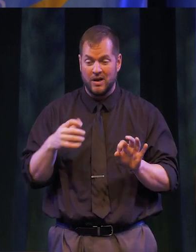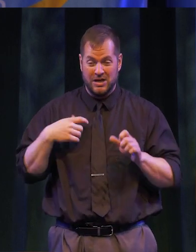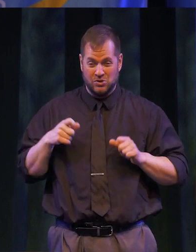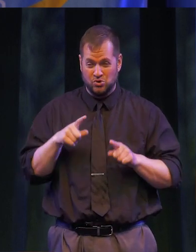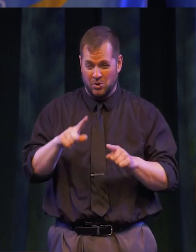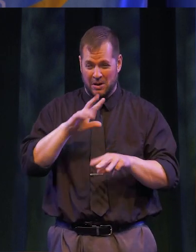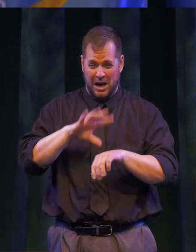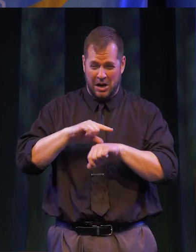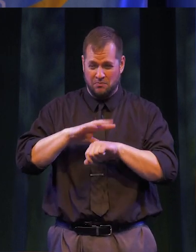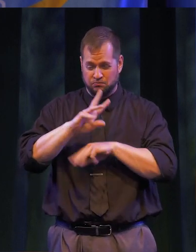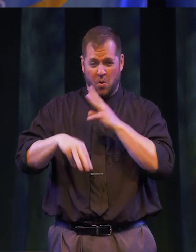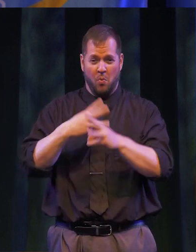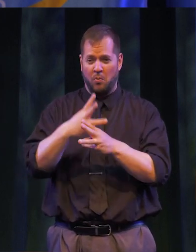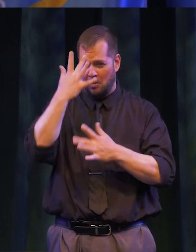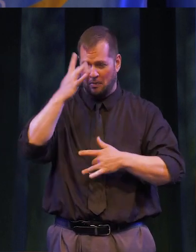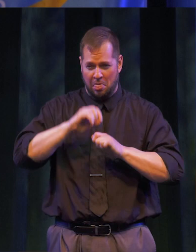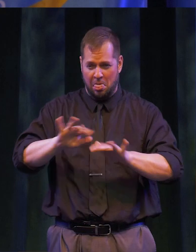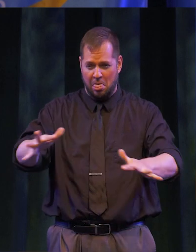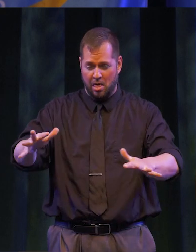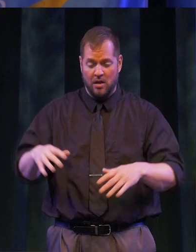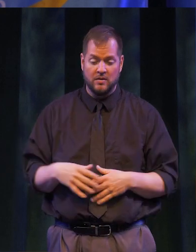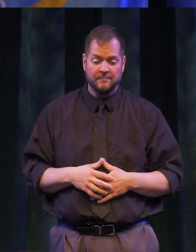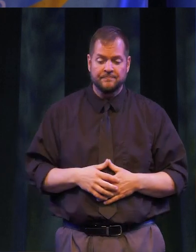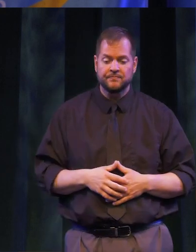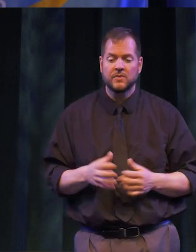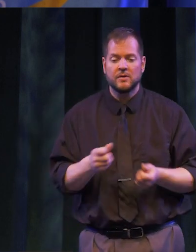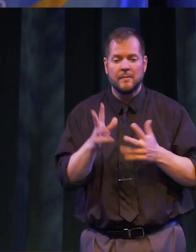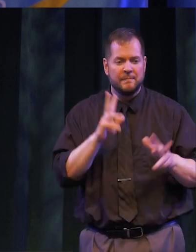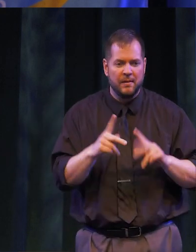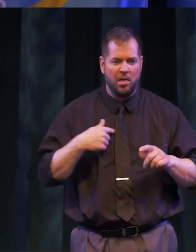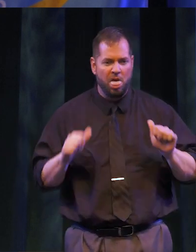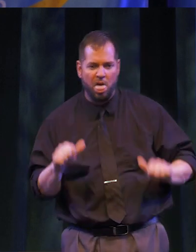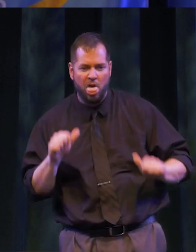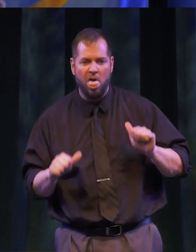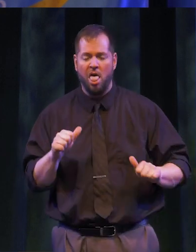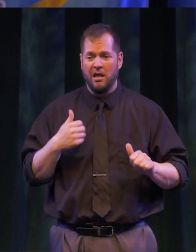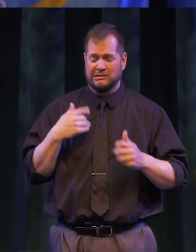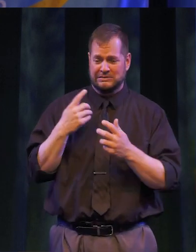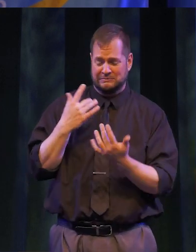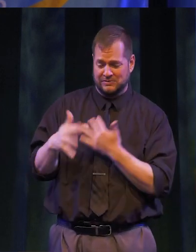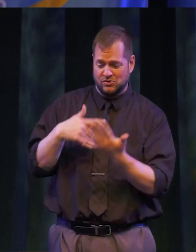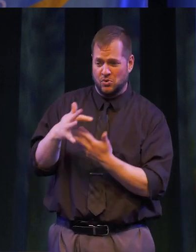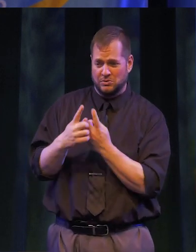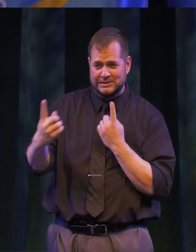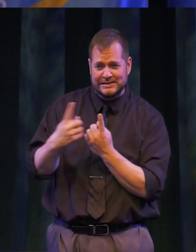AND THROUGH A GLOBAL PANDEMIC, A PERIOD OF UPHEAVAL, UNCERTAINTY, SOCIAL DISTANCING AND